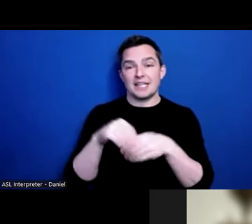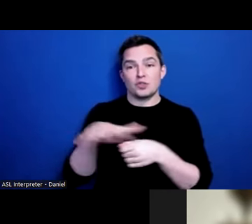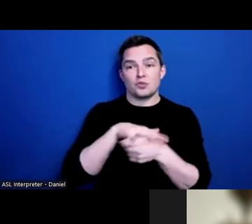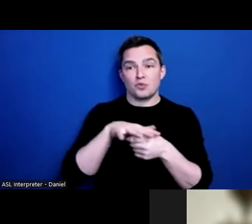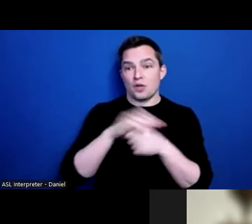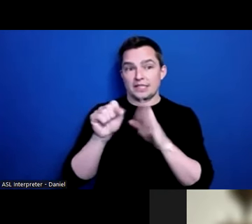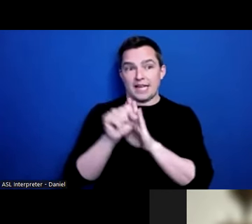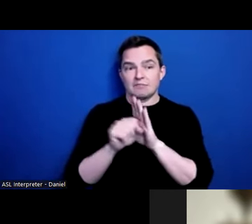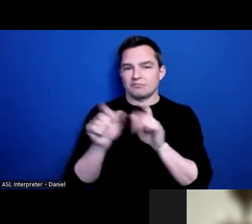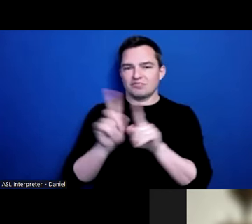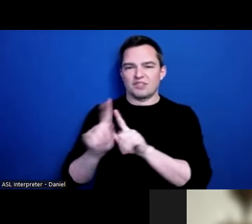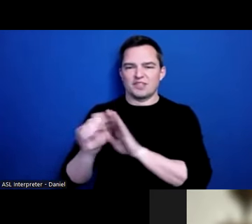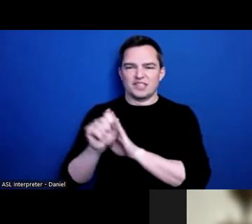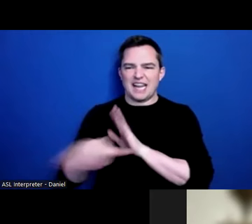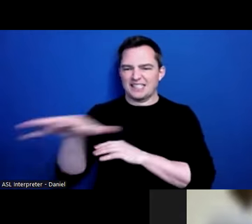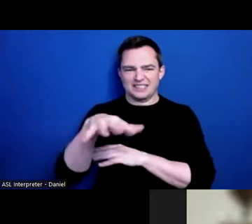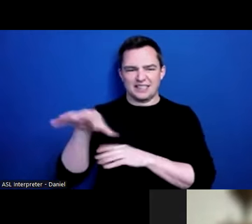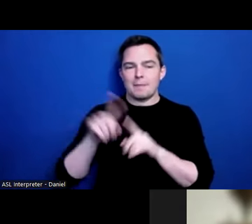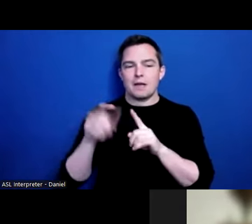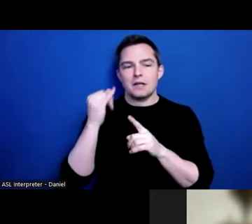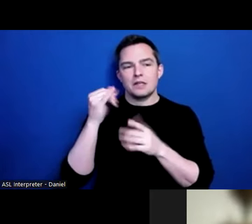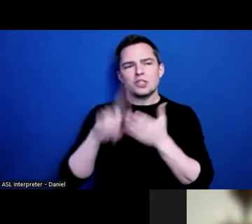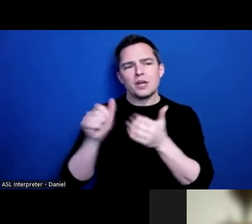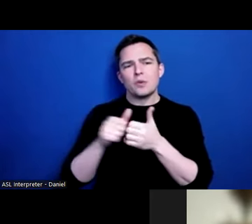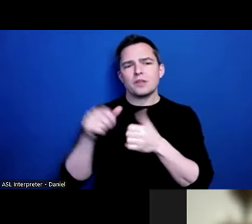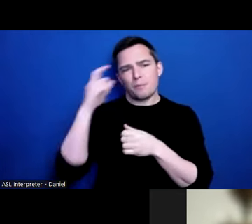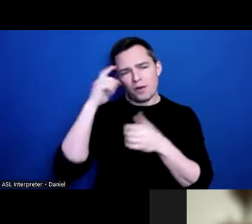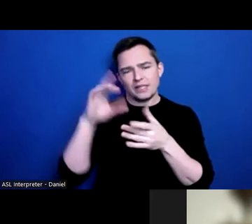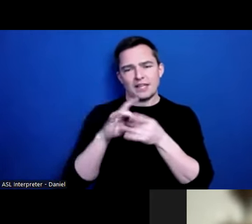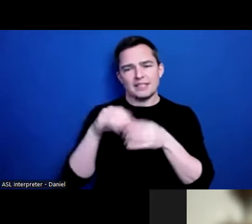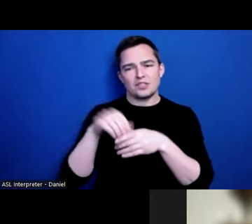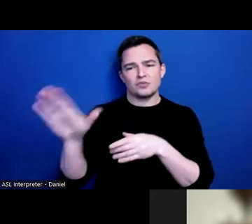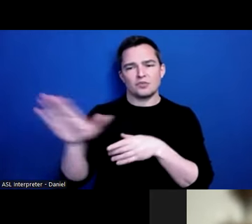we’re all in different states, check with them. Every state has different programs